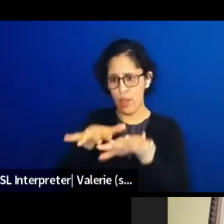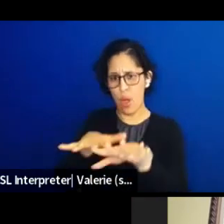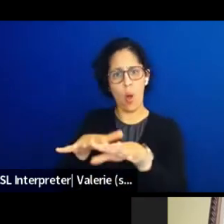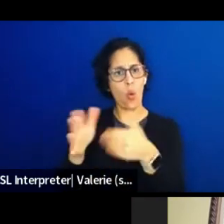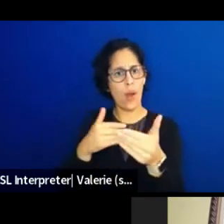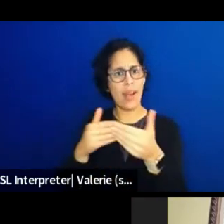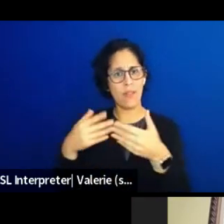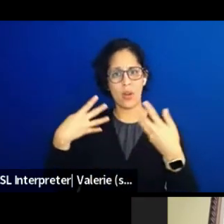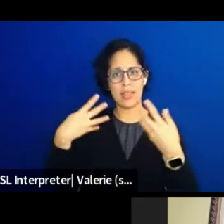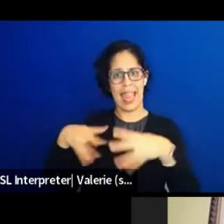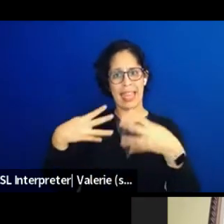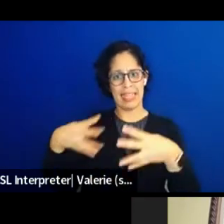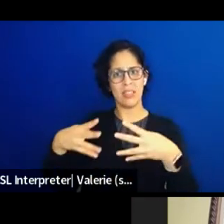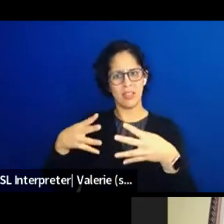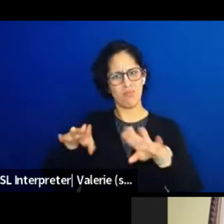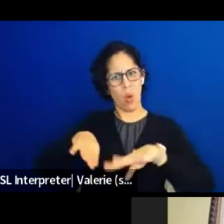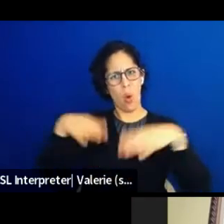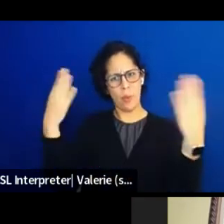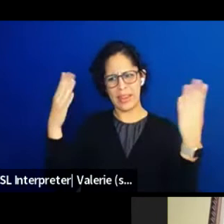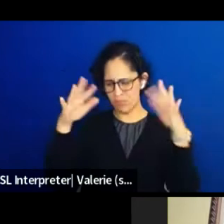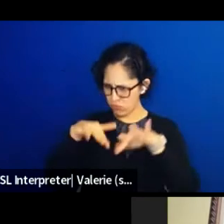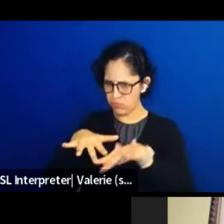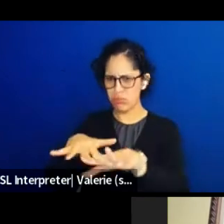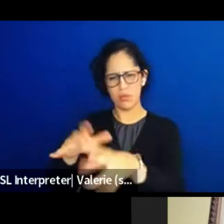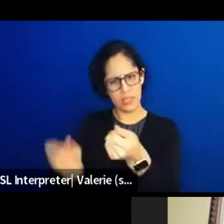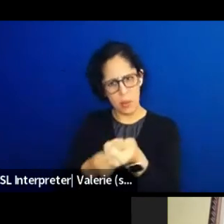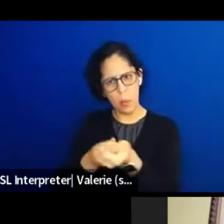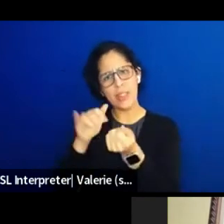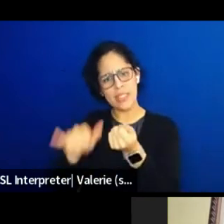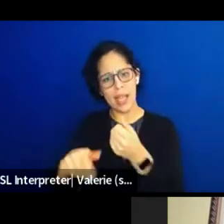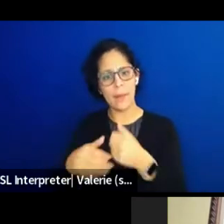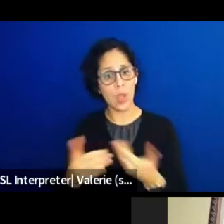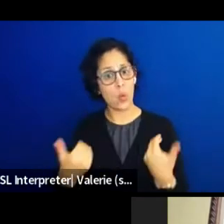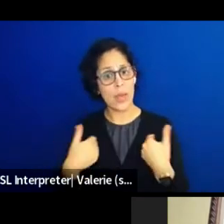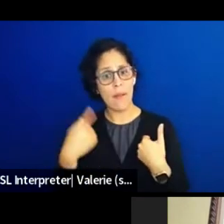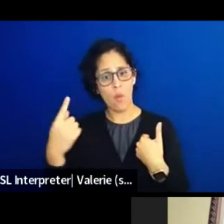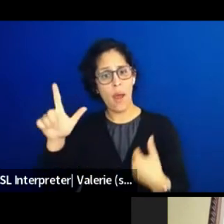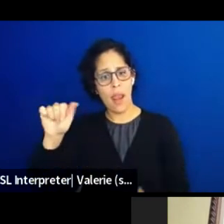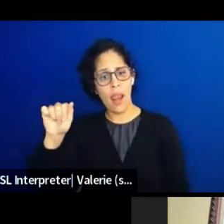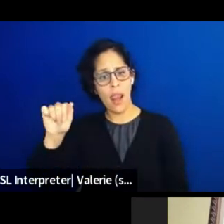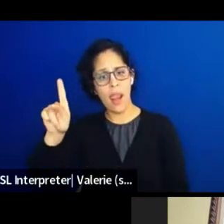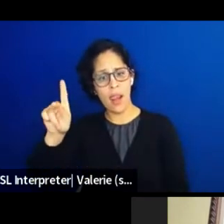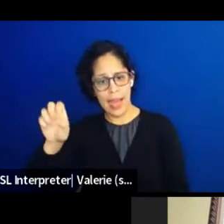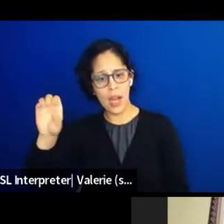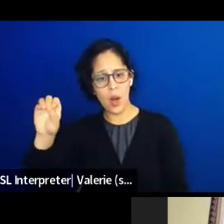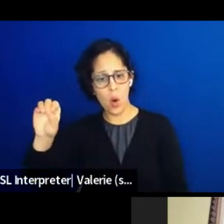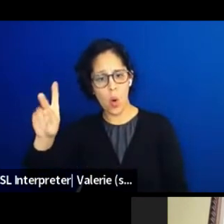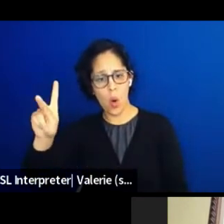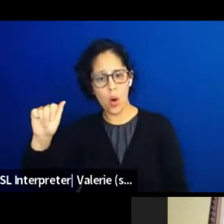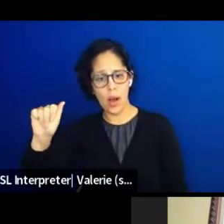in the middle of the State of Florida. It's called Lake Okeechobee and unfortunately, like there is a legacy of nutrients